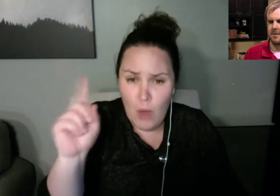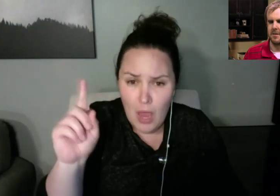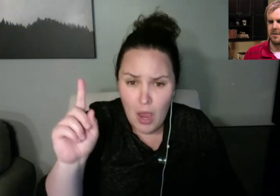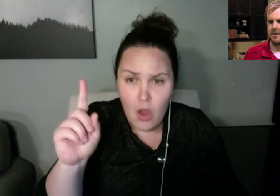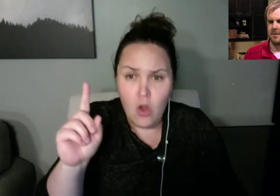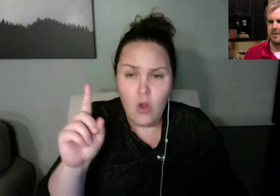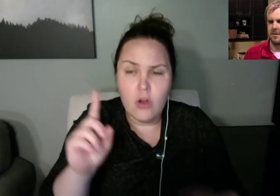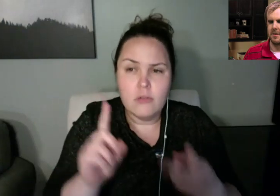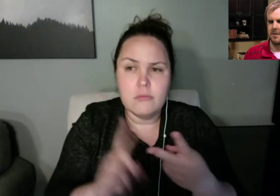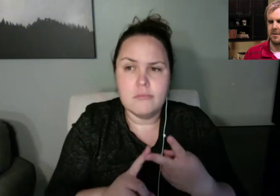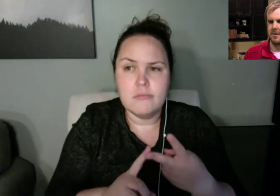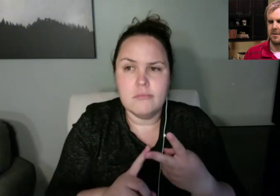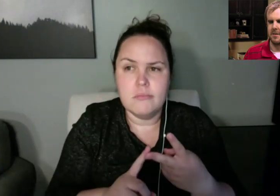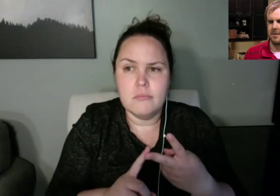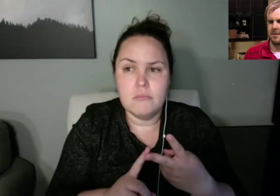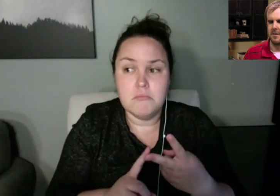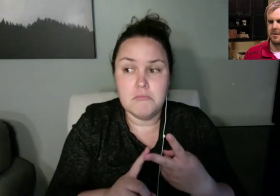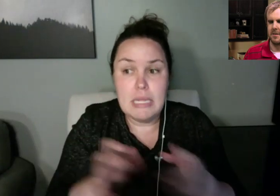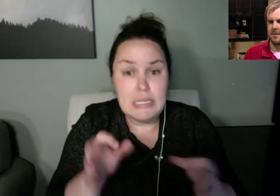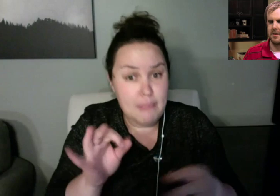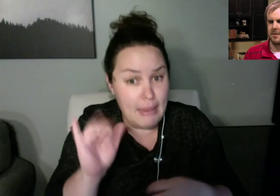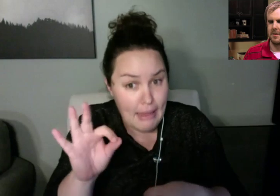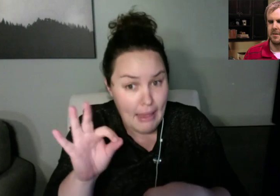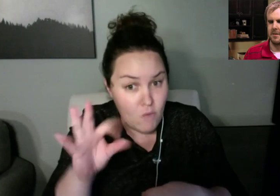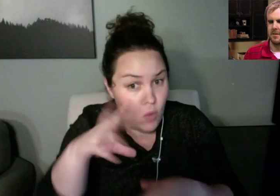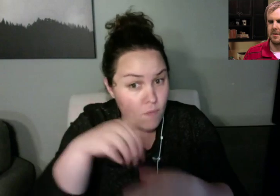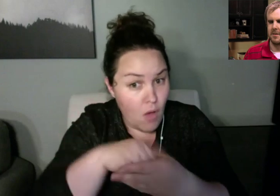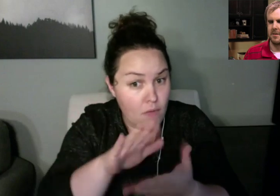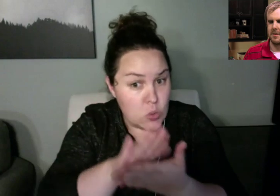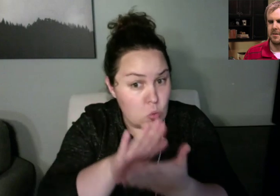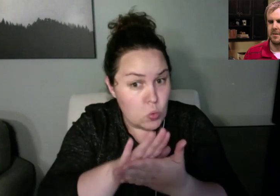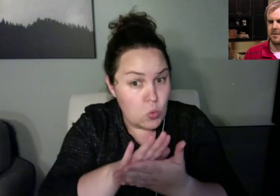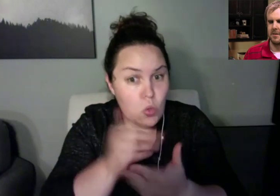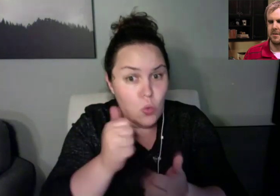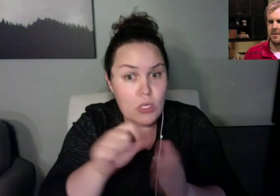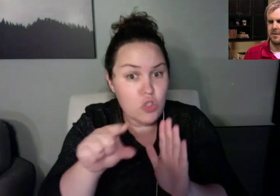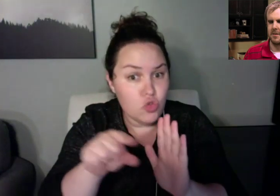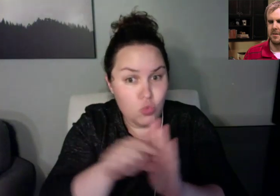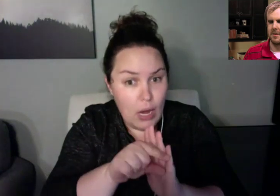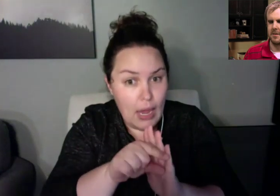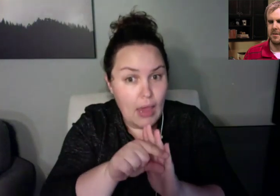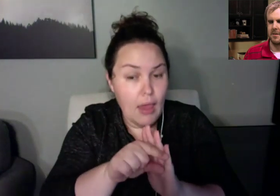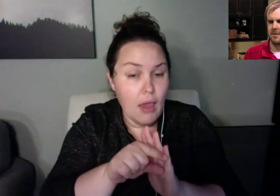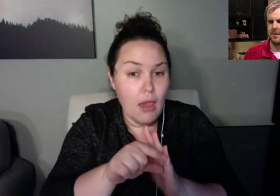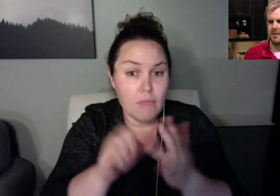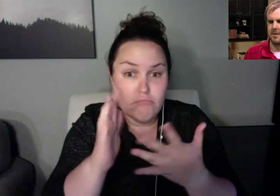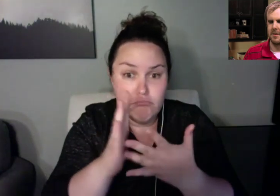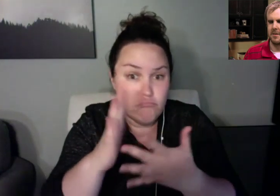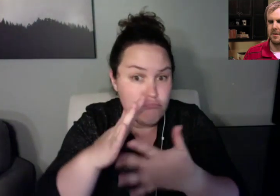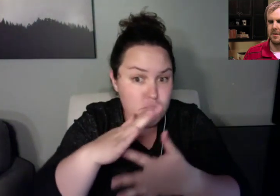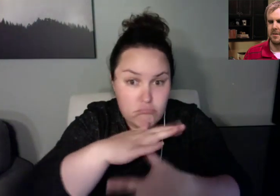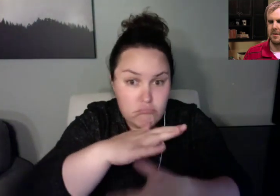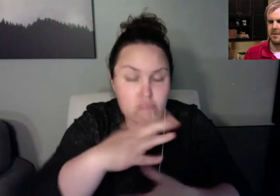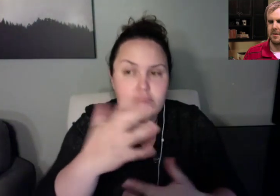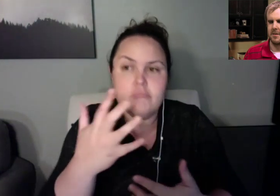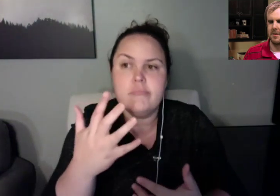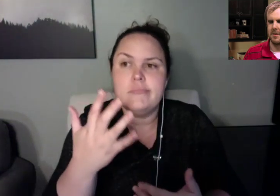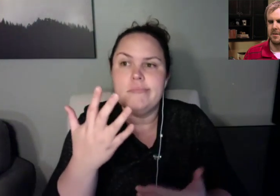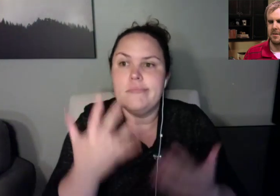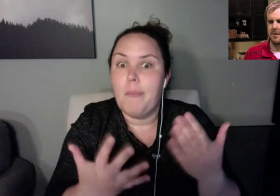I don't want to hear any stories about any flat tires out there on the road.